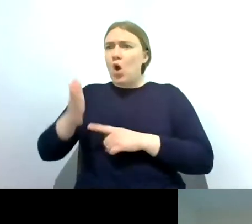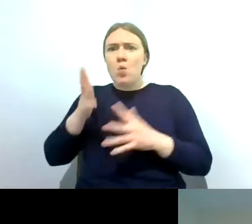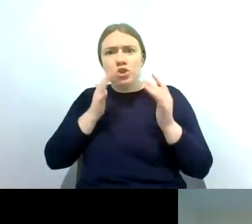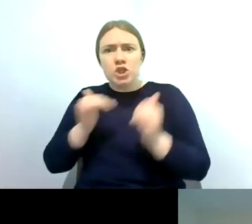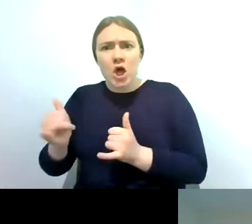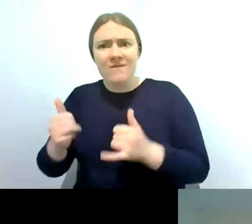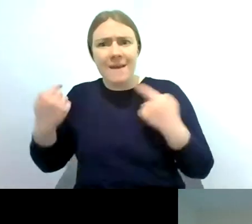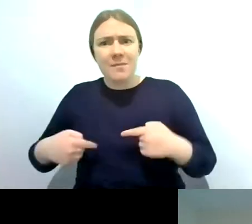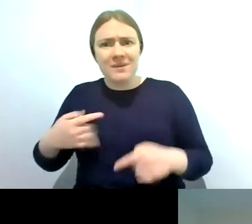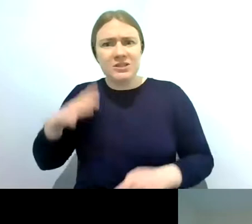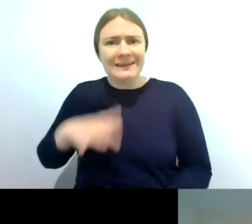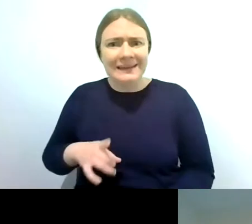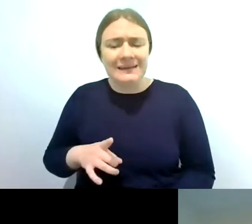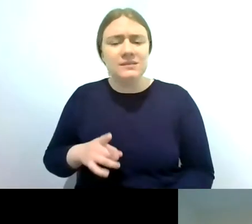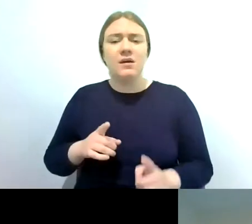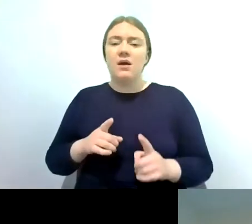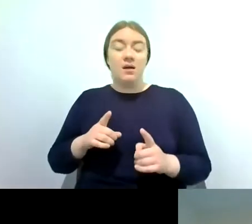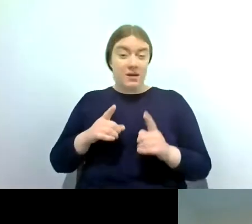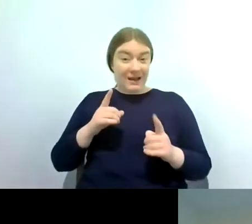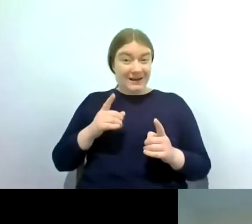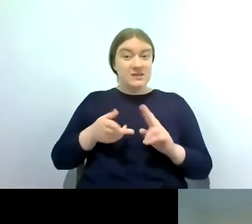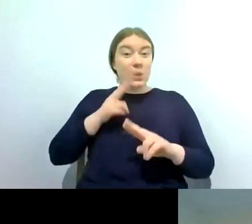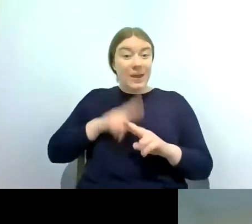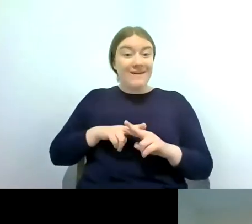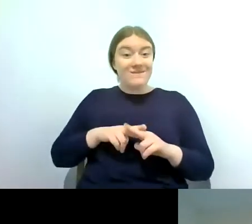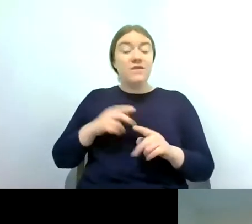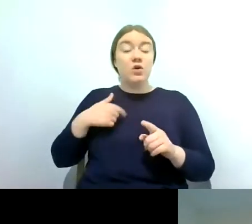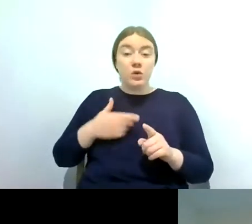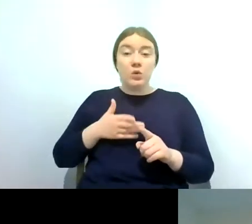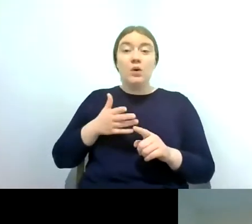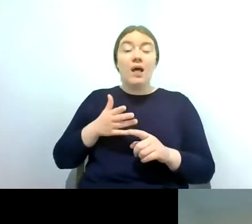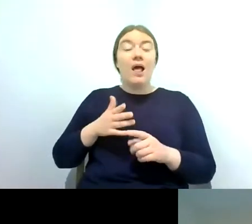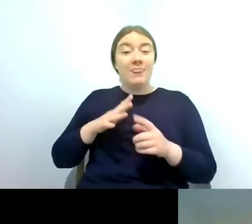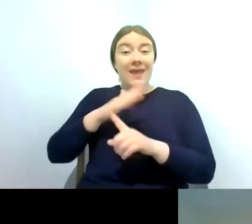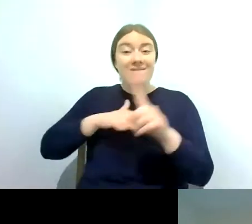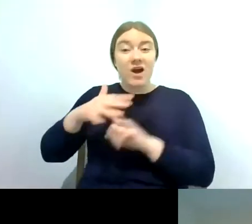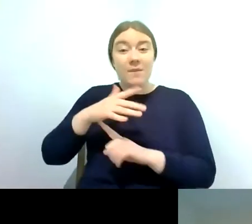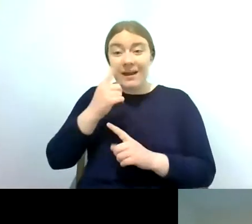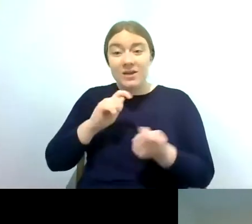to survey in the same places even though the environments can change such as gravel shifting